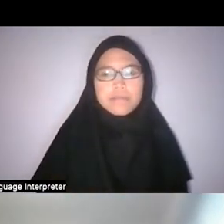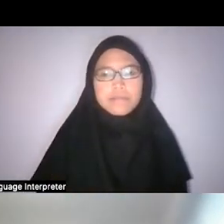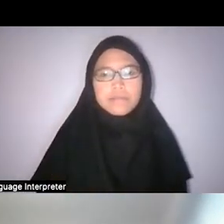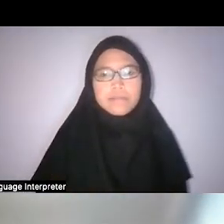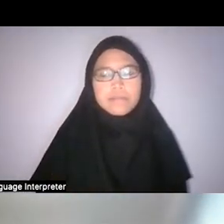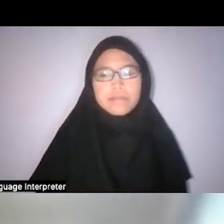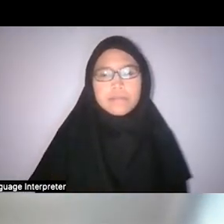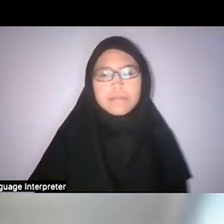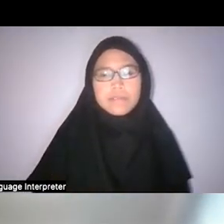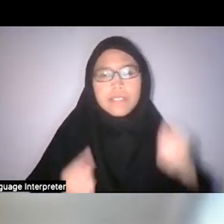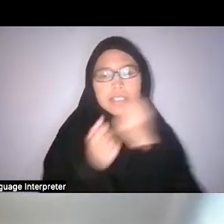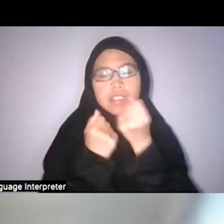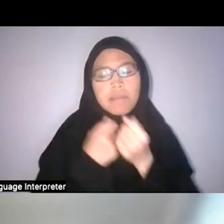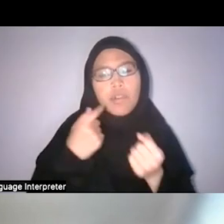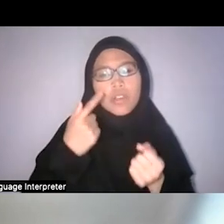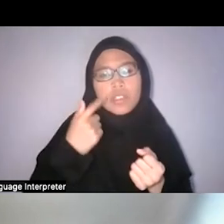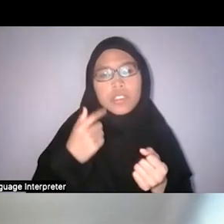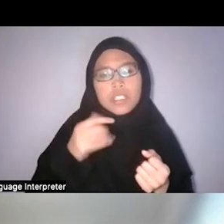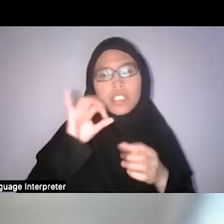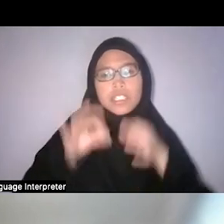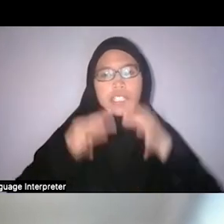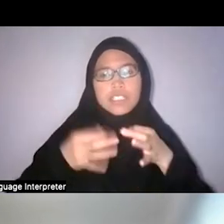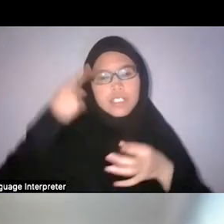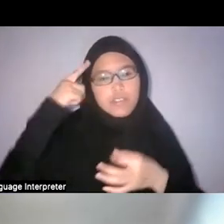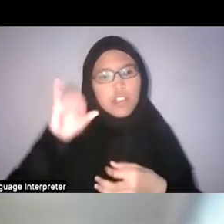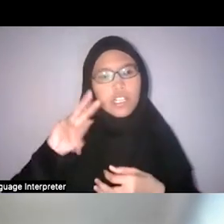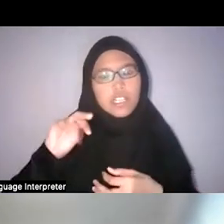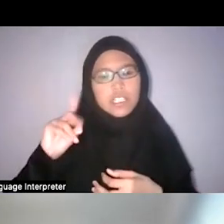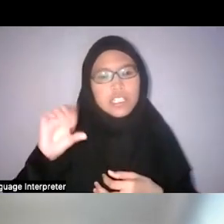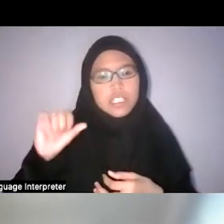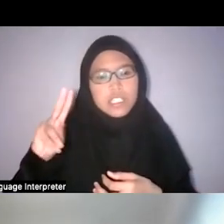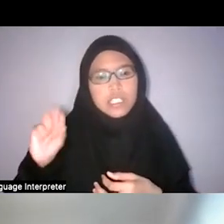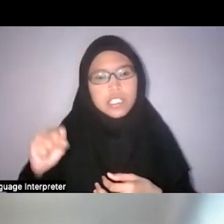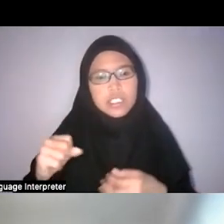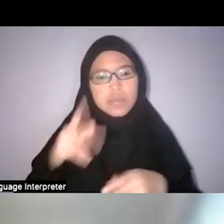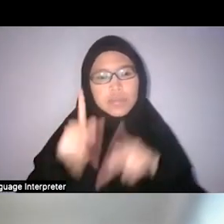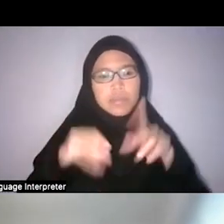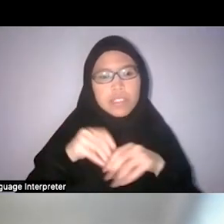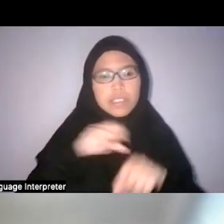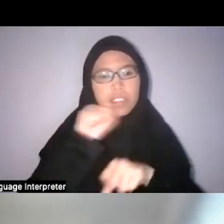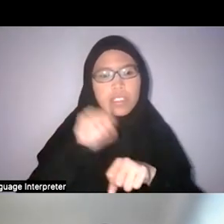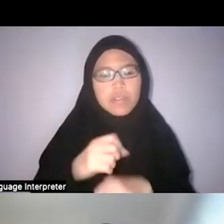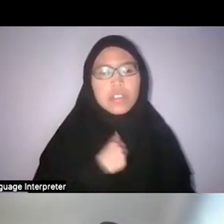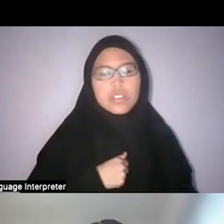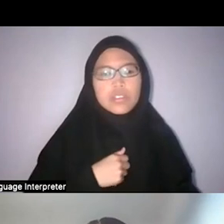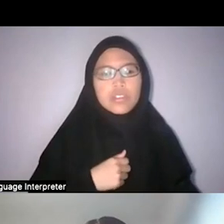"supporting justice for indigenous people in Singapore? Apologies if this has been covered, came late." Yeah, like I said,